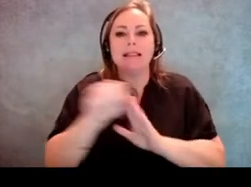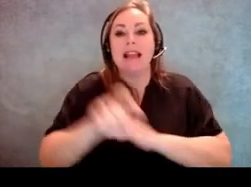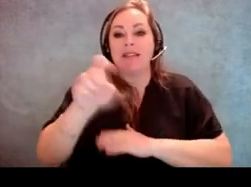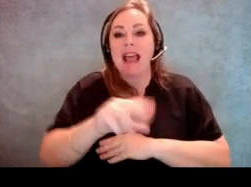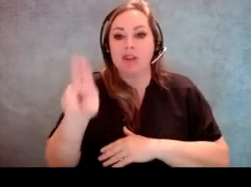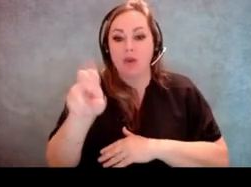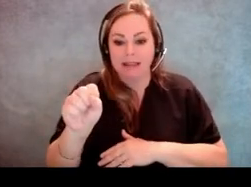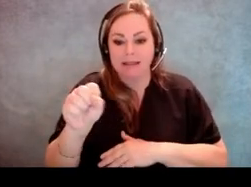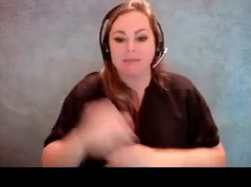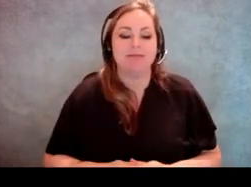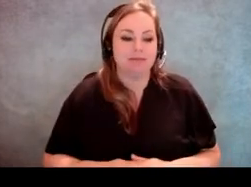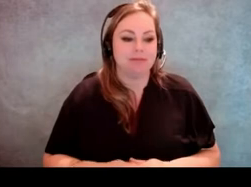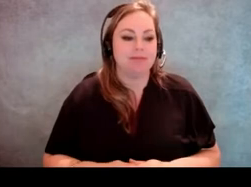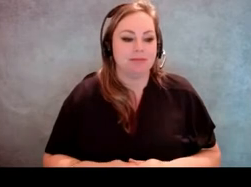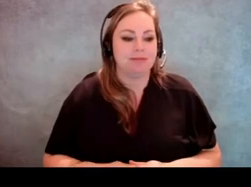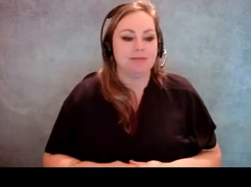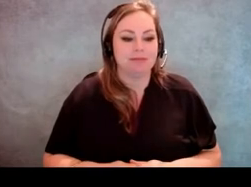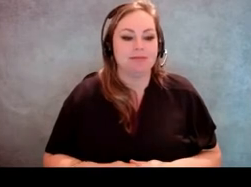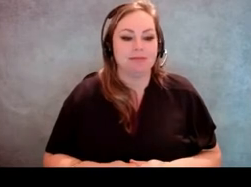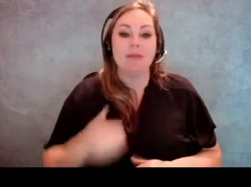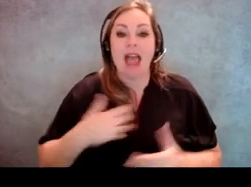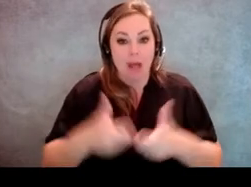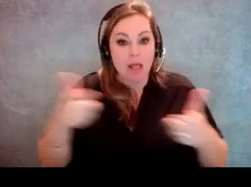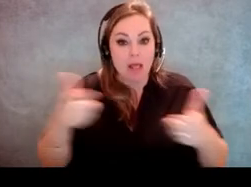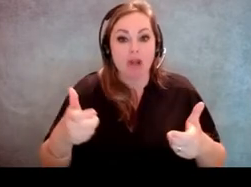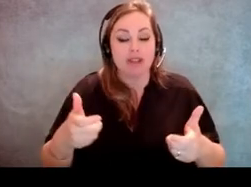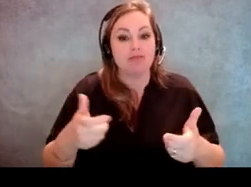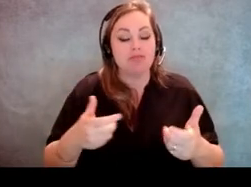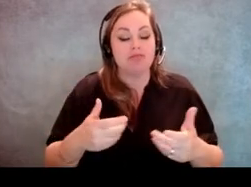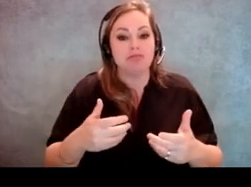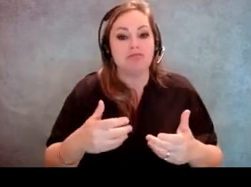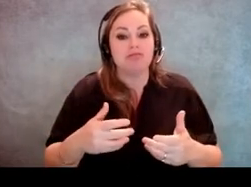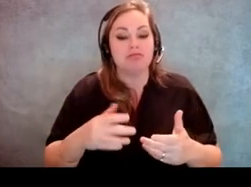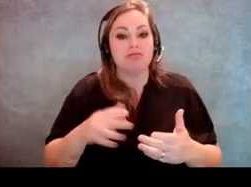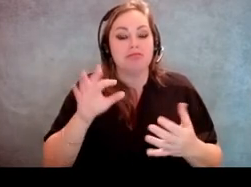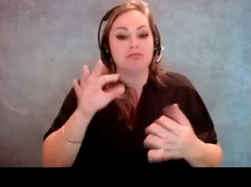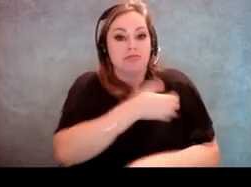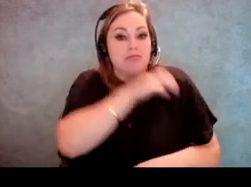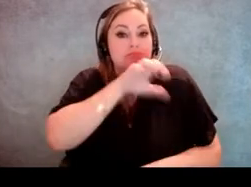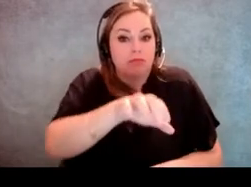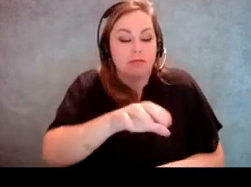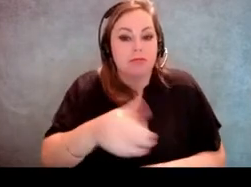and we have a large say when it comes to voting. I think we are a powerful force.